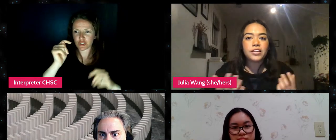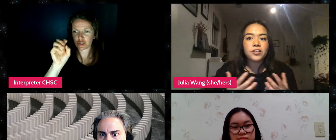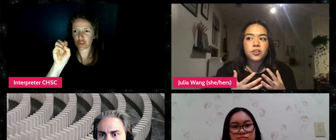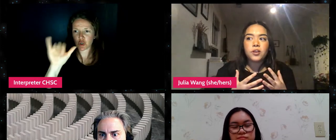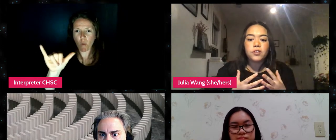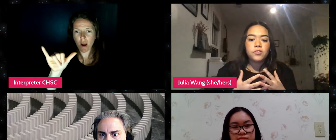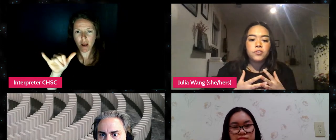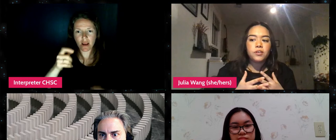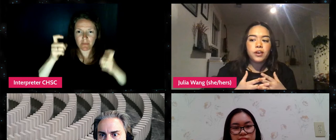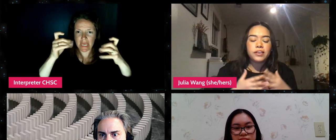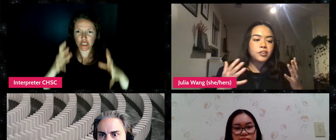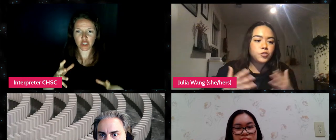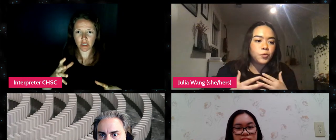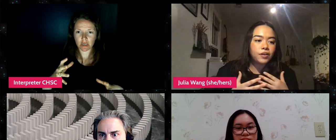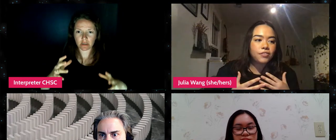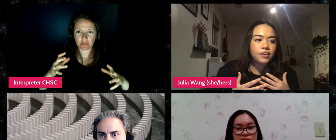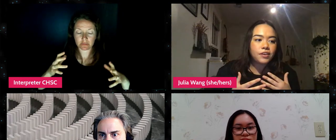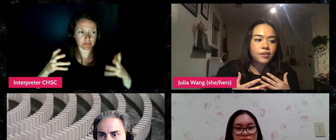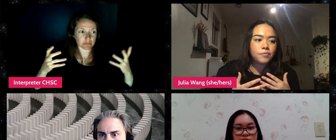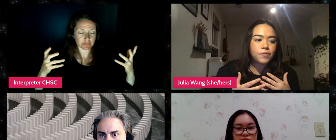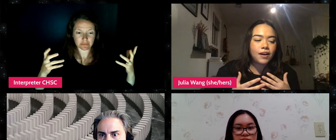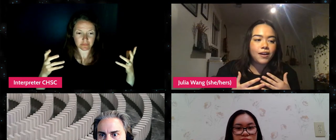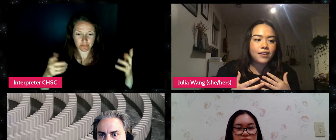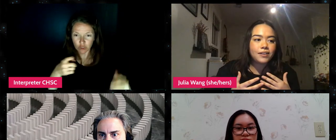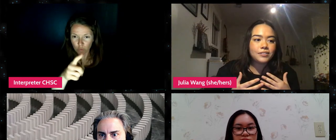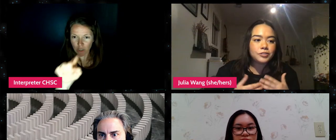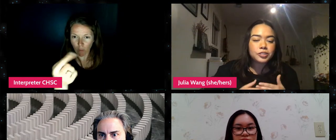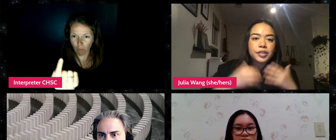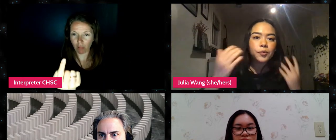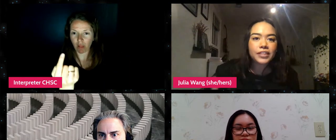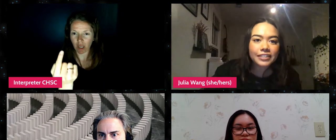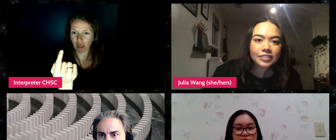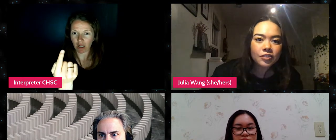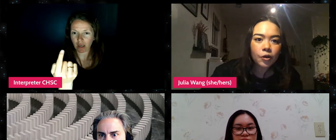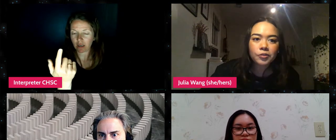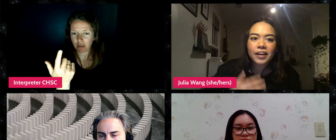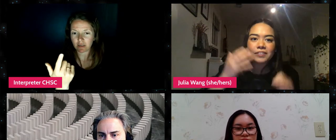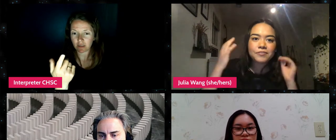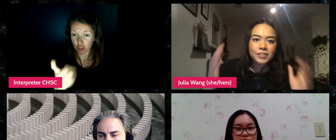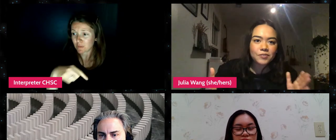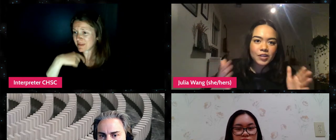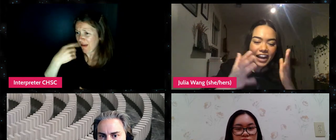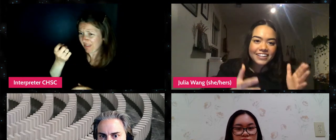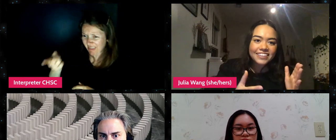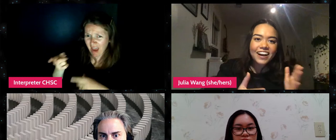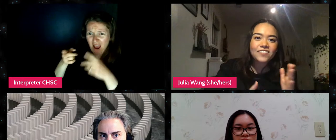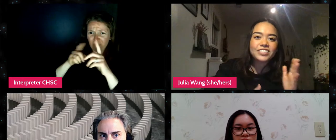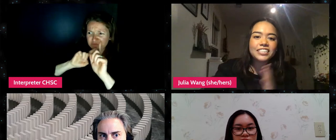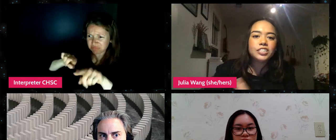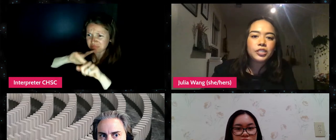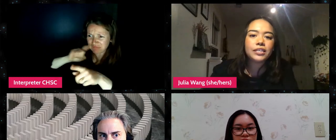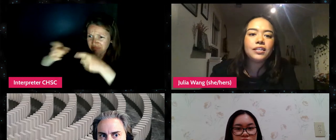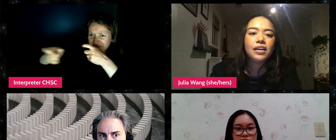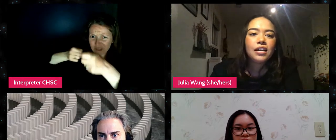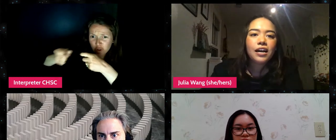And, again, you are the... you're sharing what they need to know. You're kind of guiding the conversation.